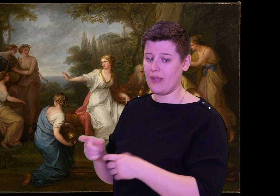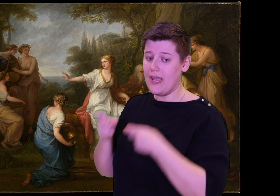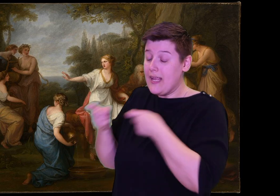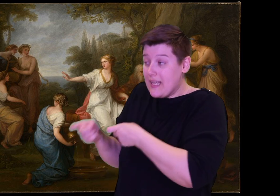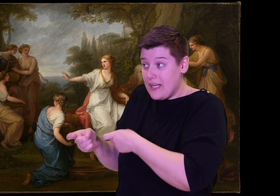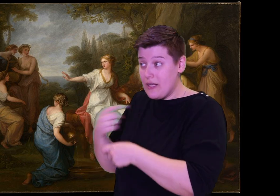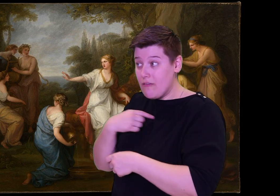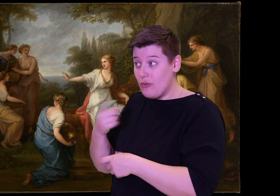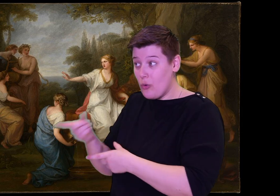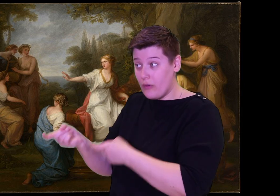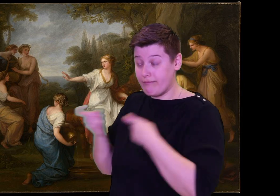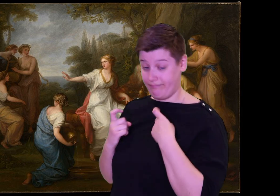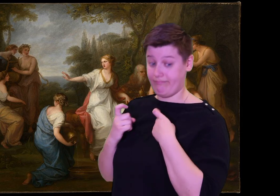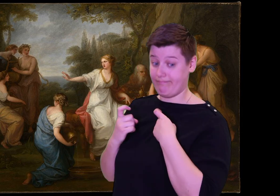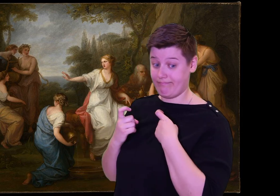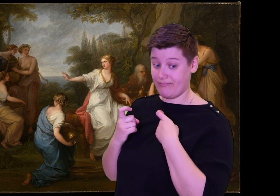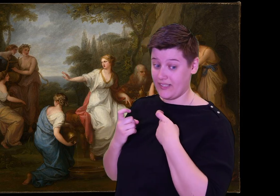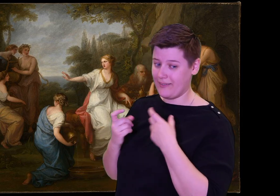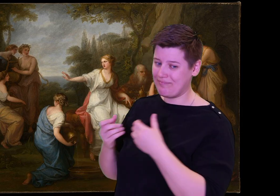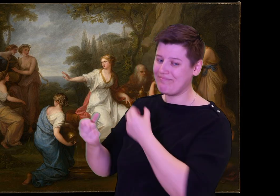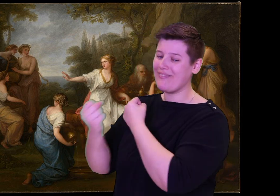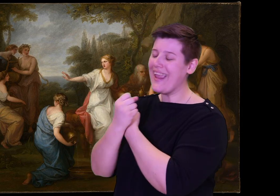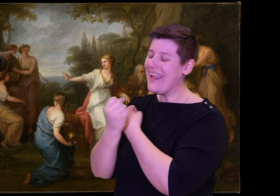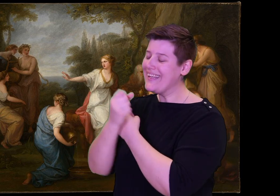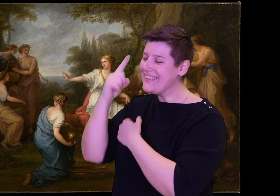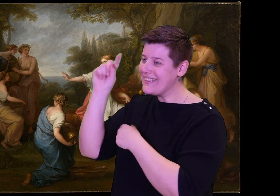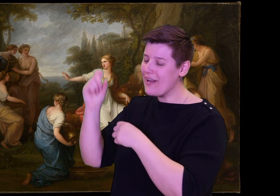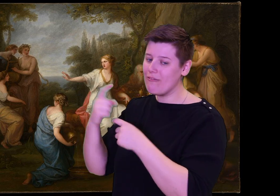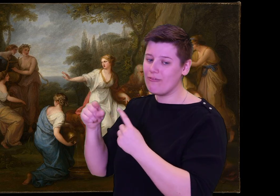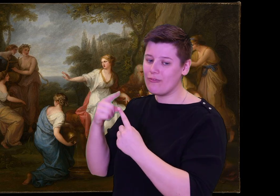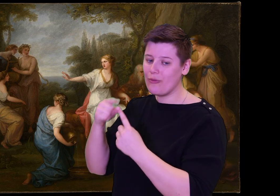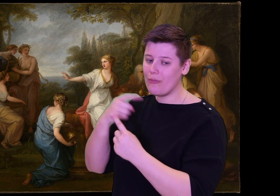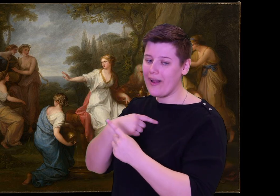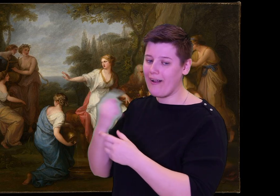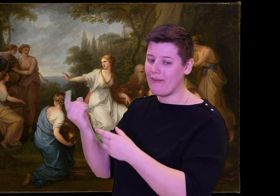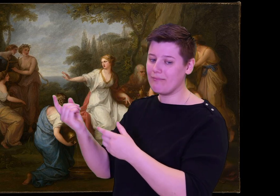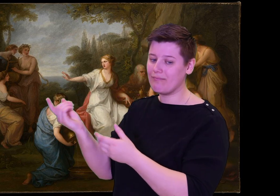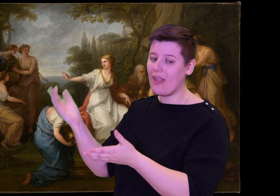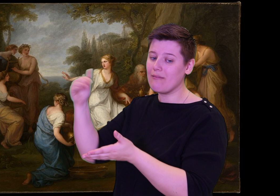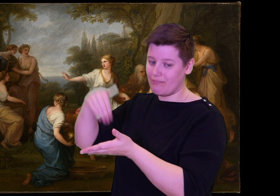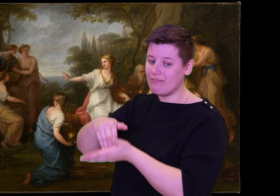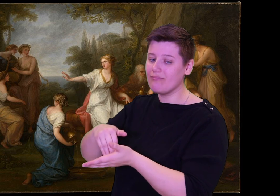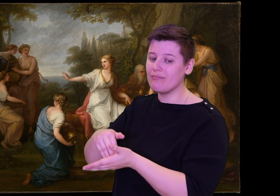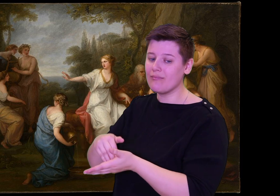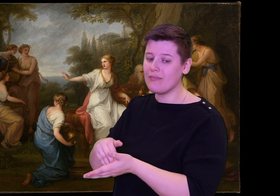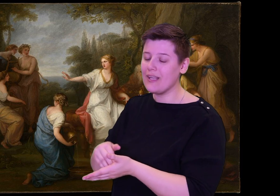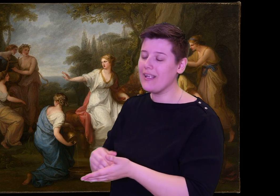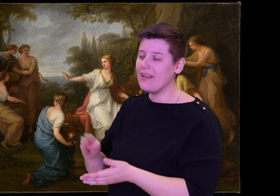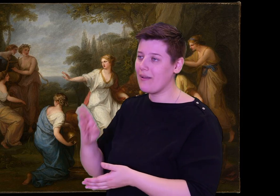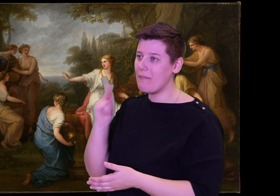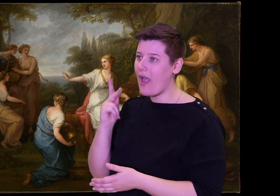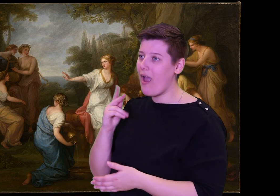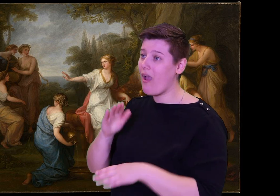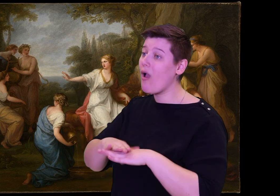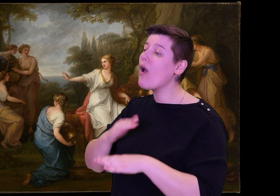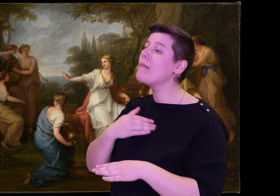eager to be off, but please enjoy a bath before you go, and take a gift with you.